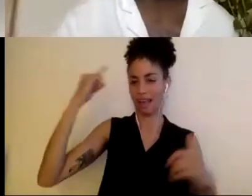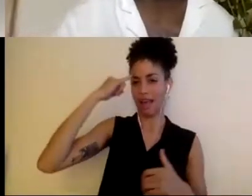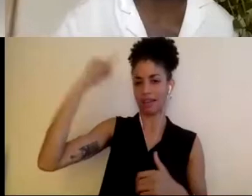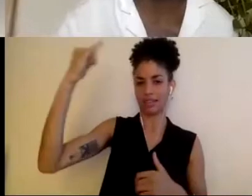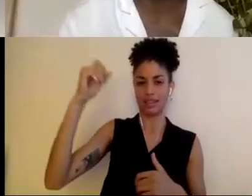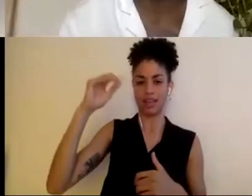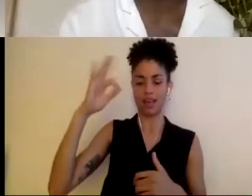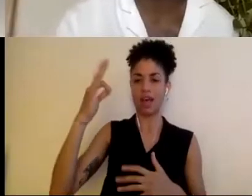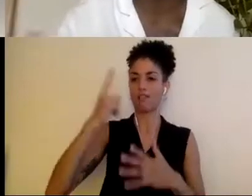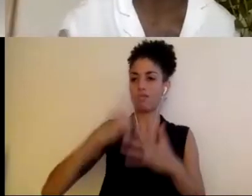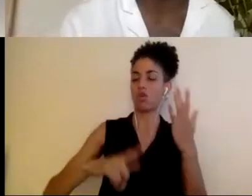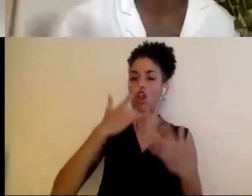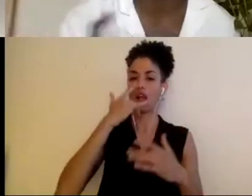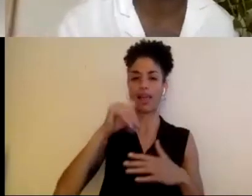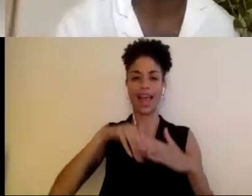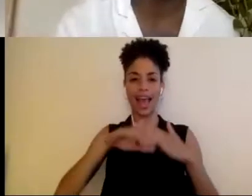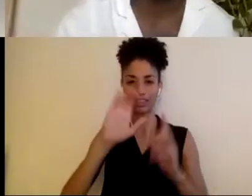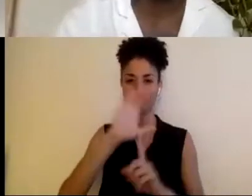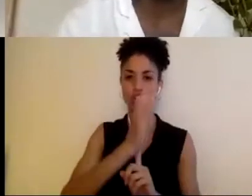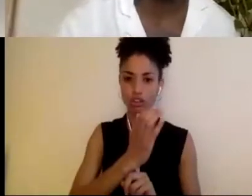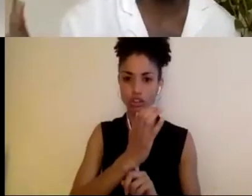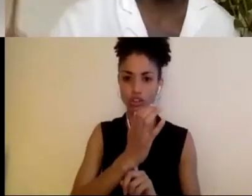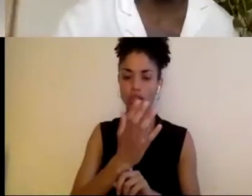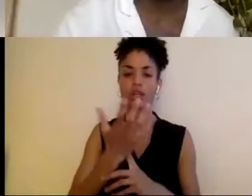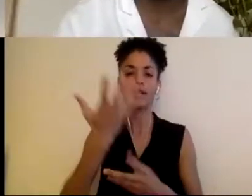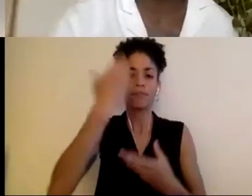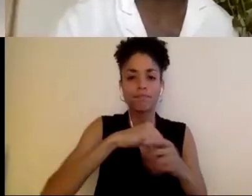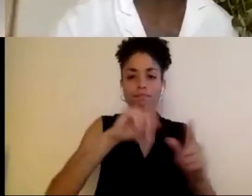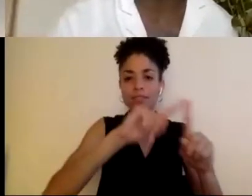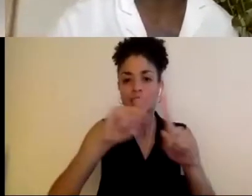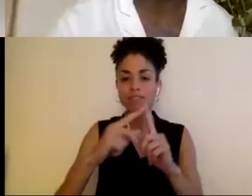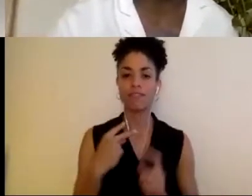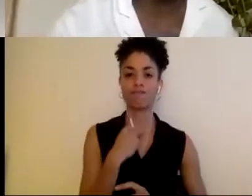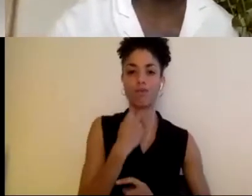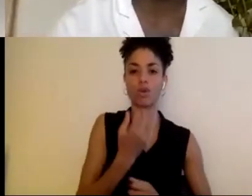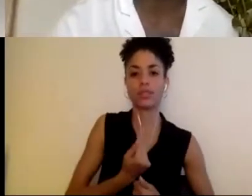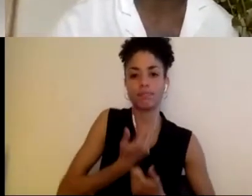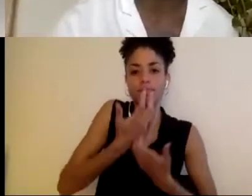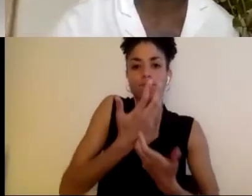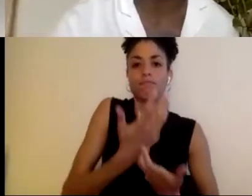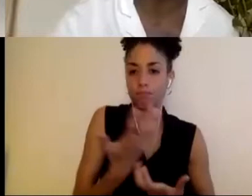could, including folks, including voices, and then, based off of what we learned in